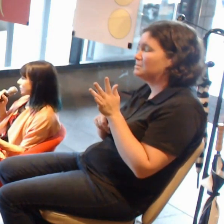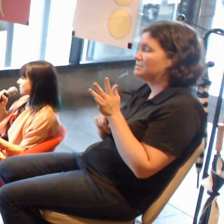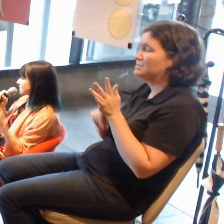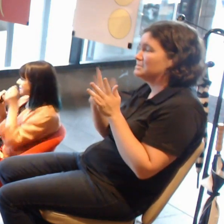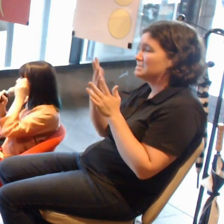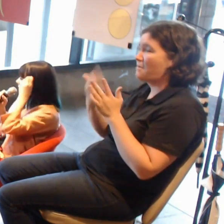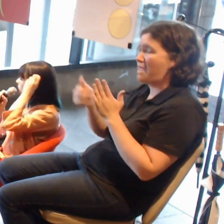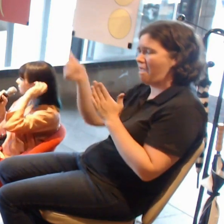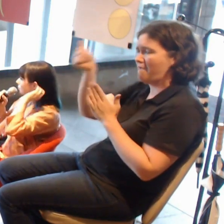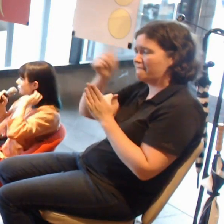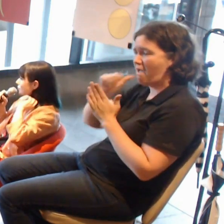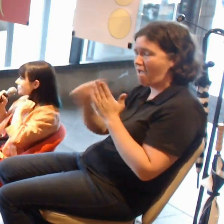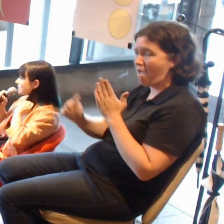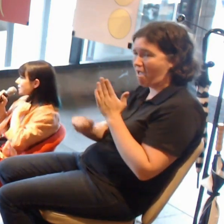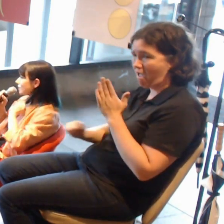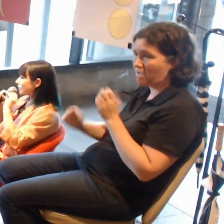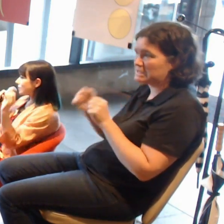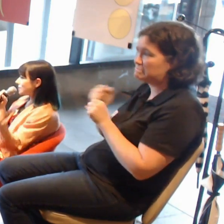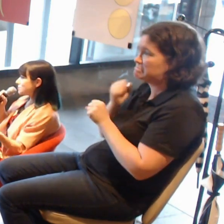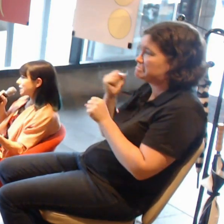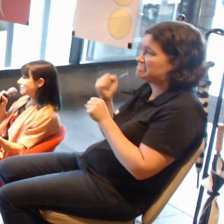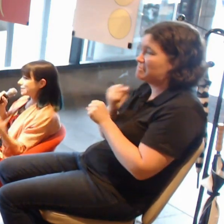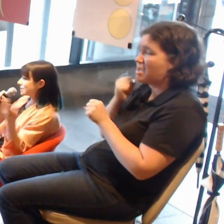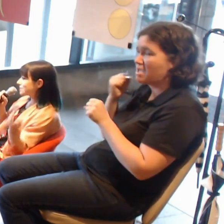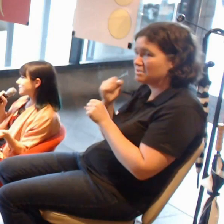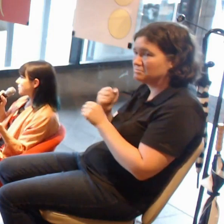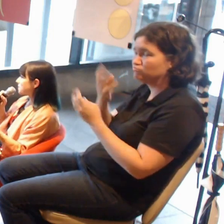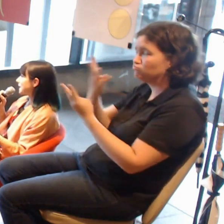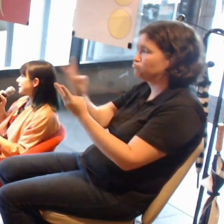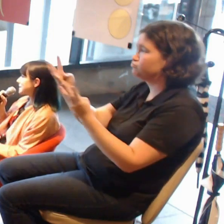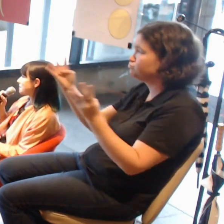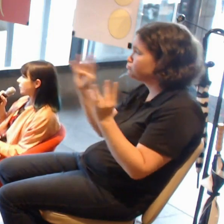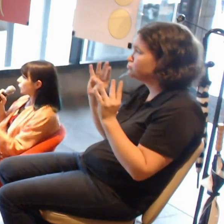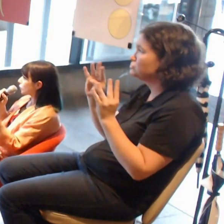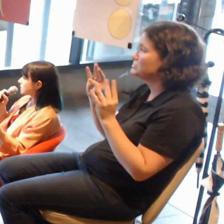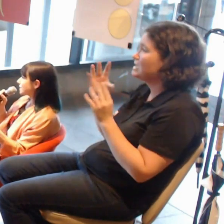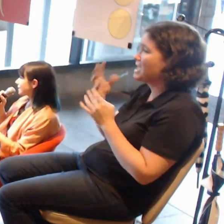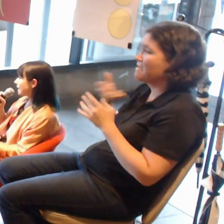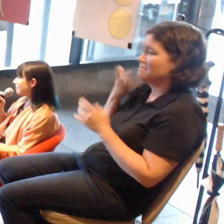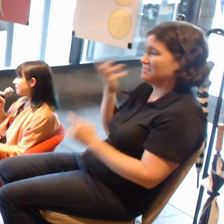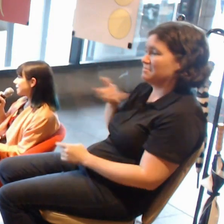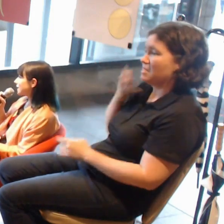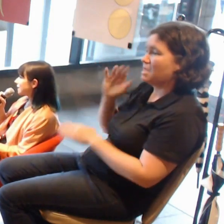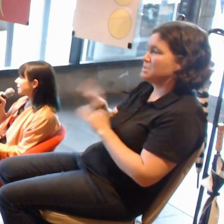I know there has been a series of complaints about nudity in the gallery and penises.